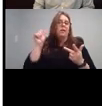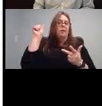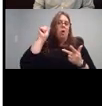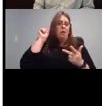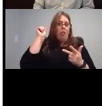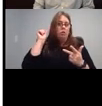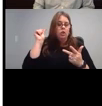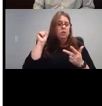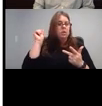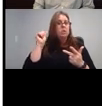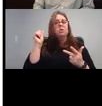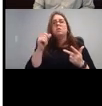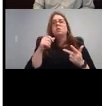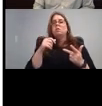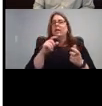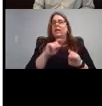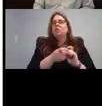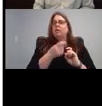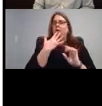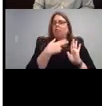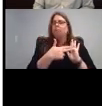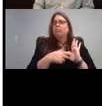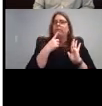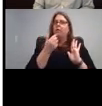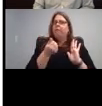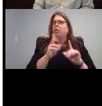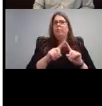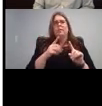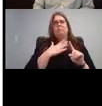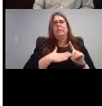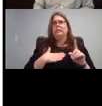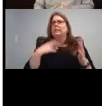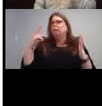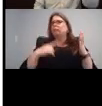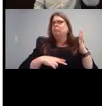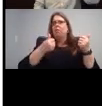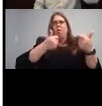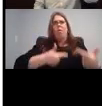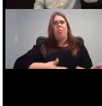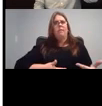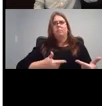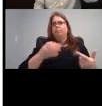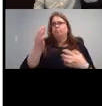But by all means, check out whoever you want.